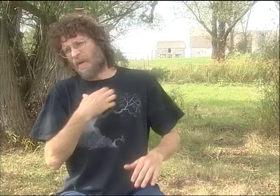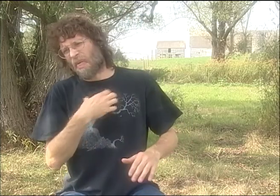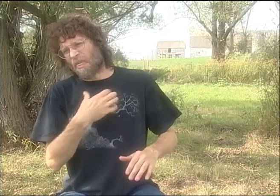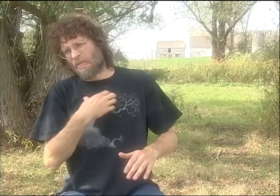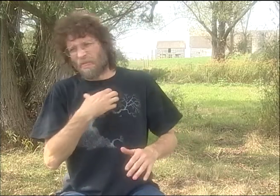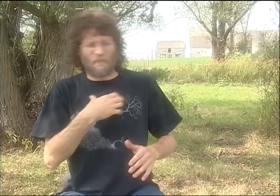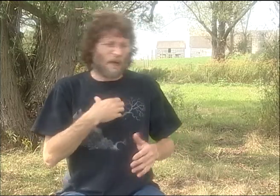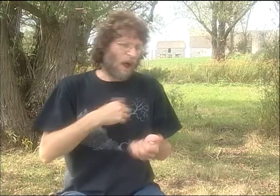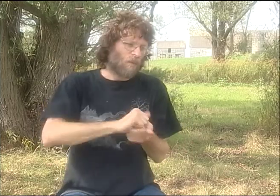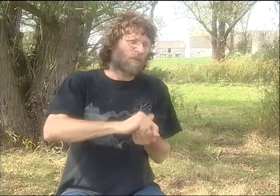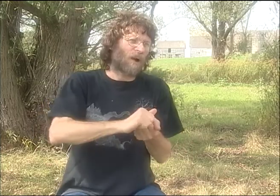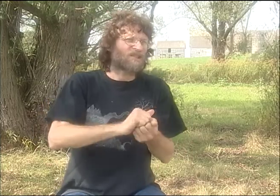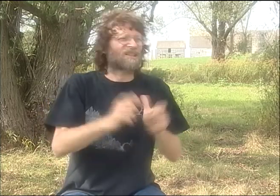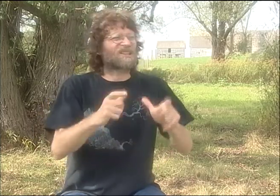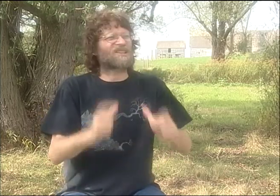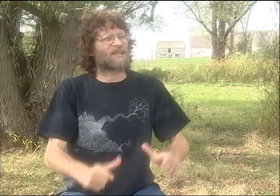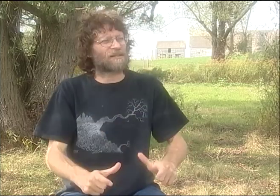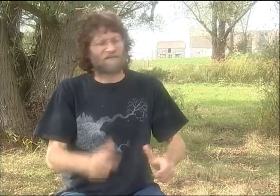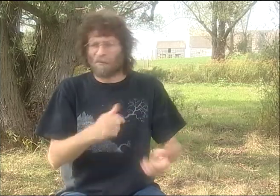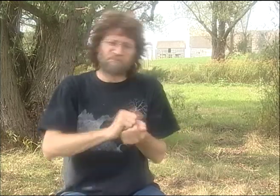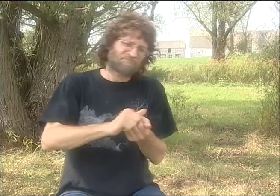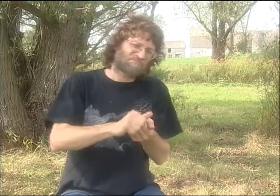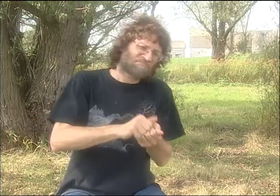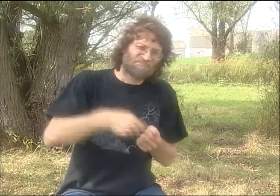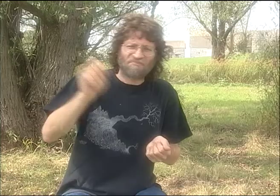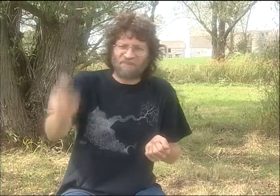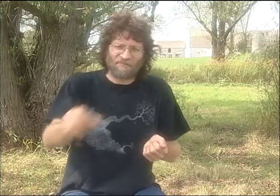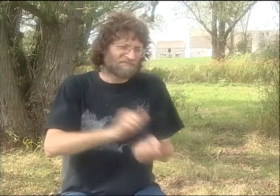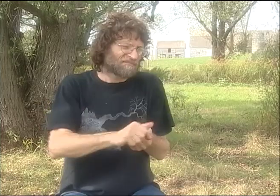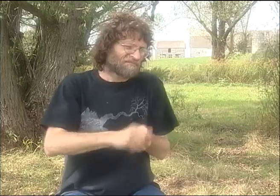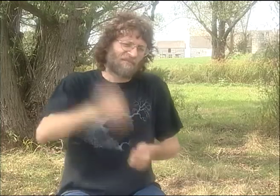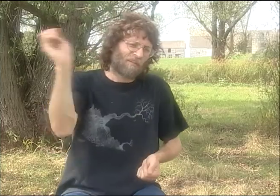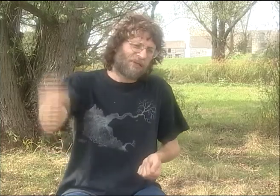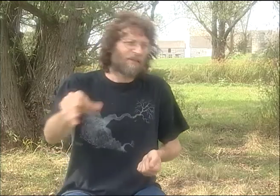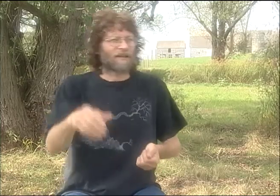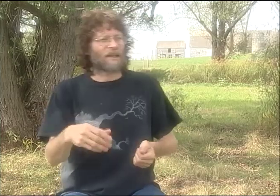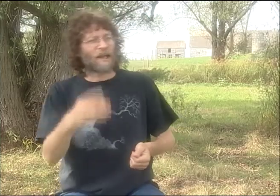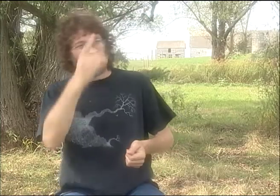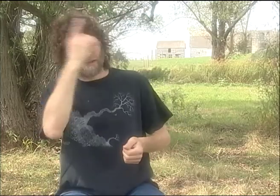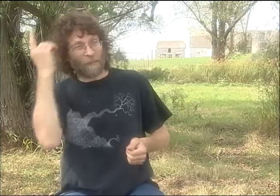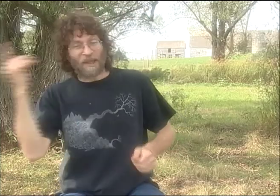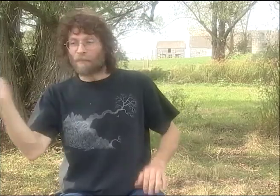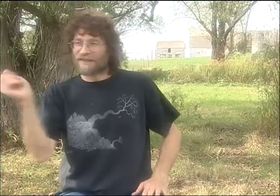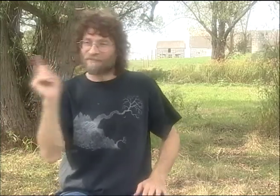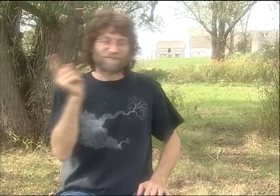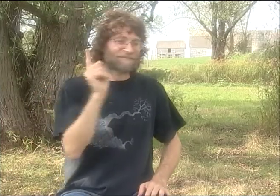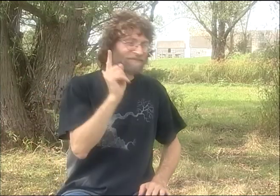SO ONE DAY I WAS KIND OF COMPLAINING ABOUT IT. I WAS IN THE KITCHEN IN MY HOUSE. I WAS KIND OF, YOU KNOW, BITCHING AND MOANING